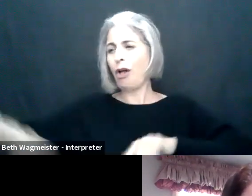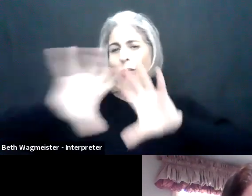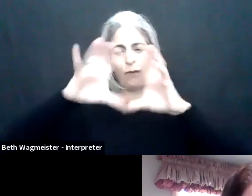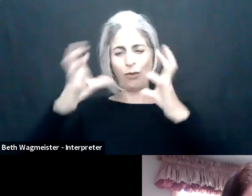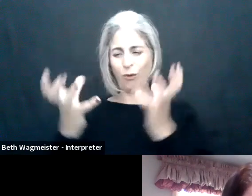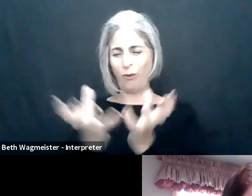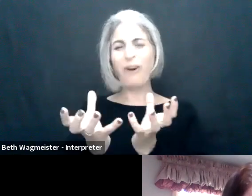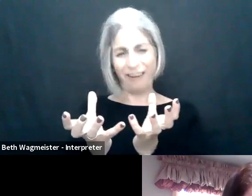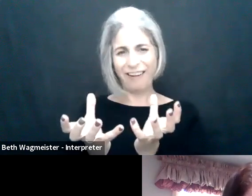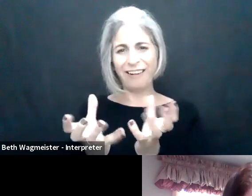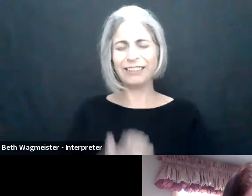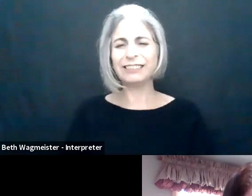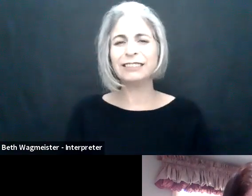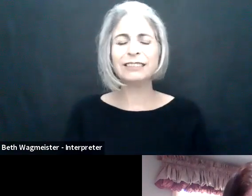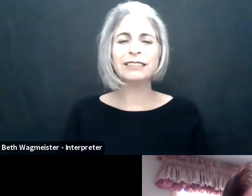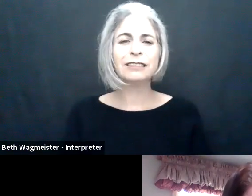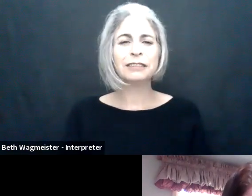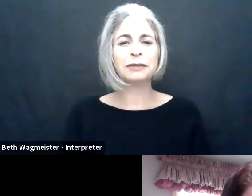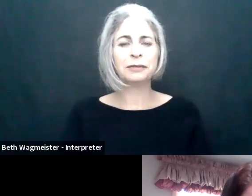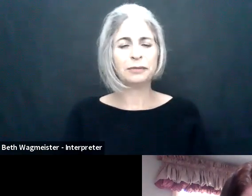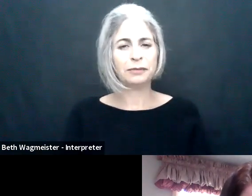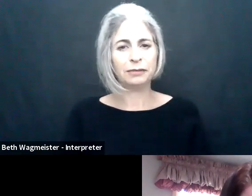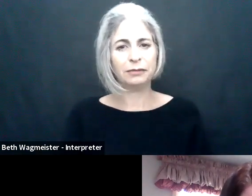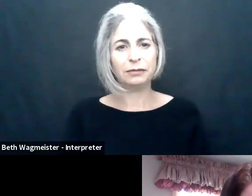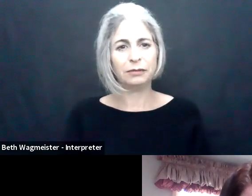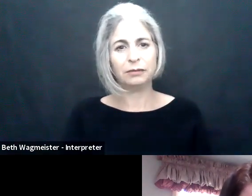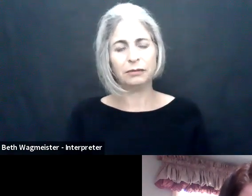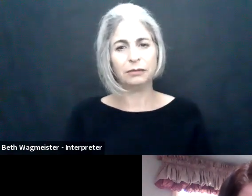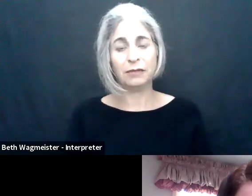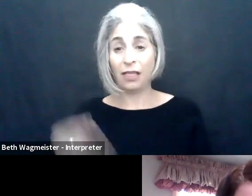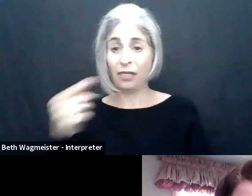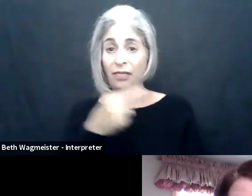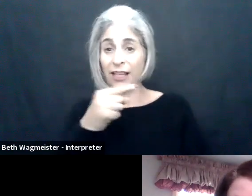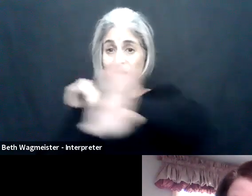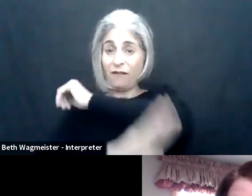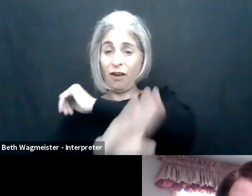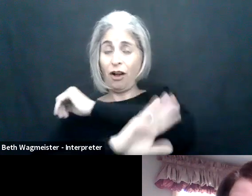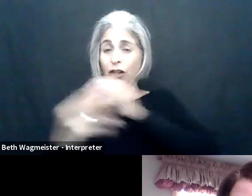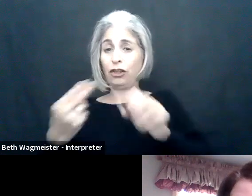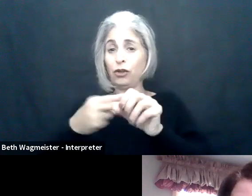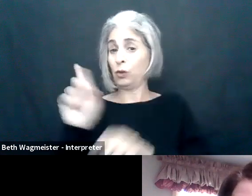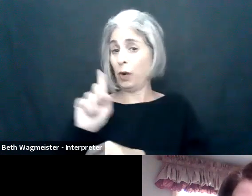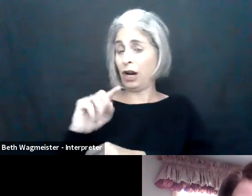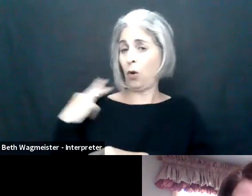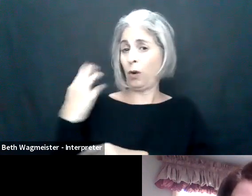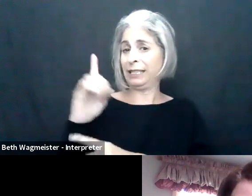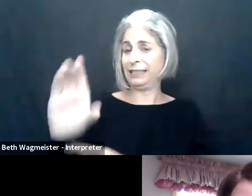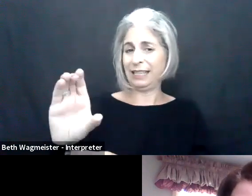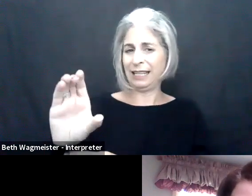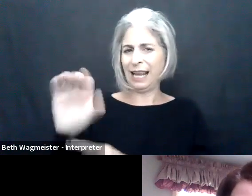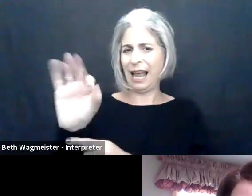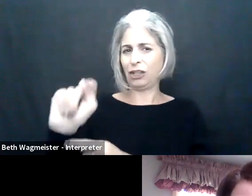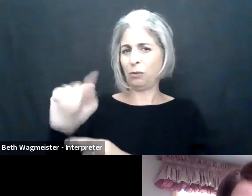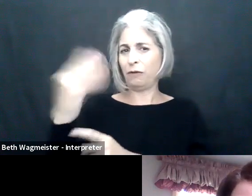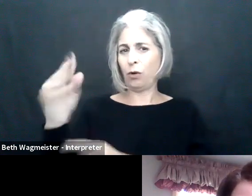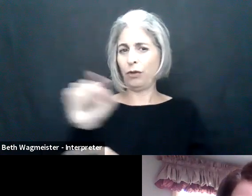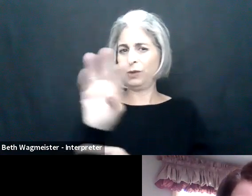friends from around the world.